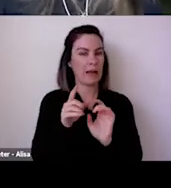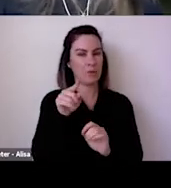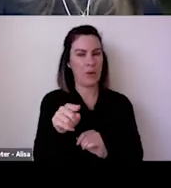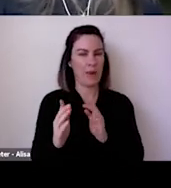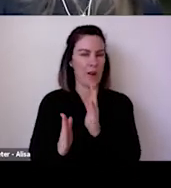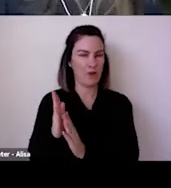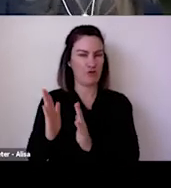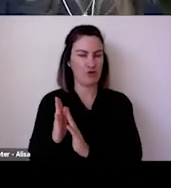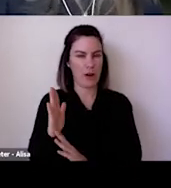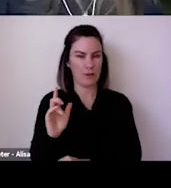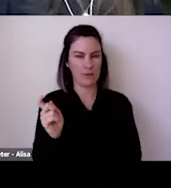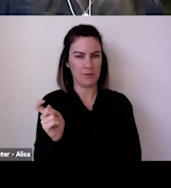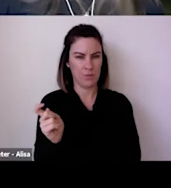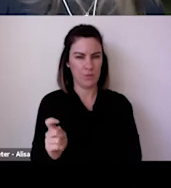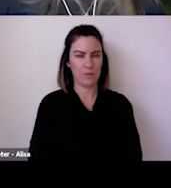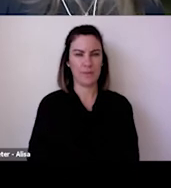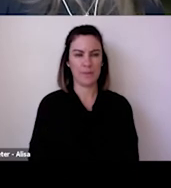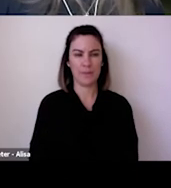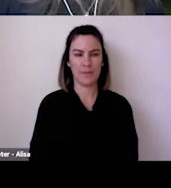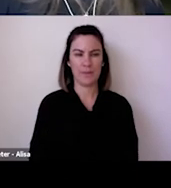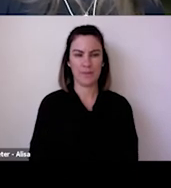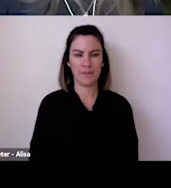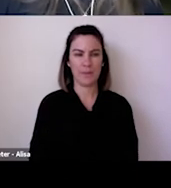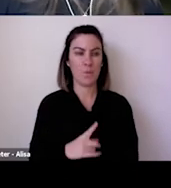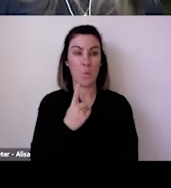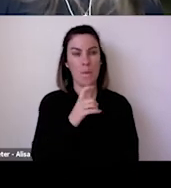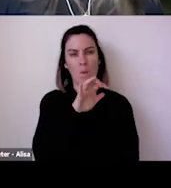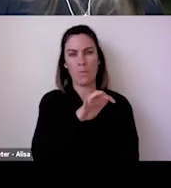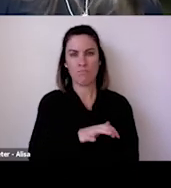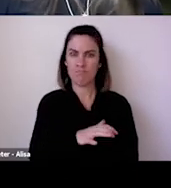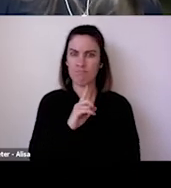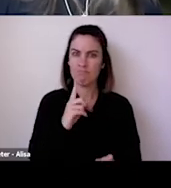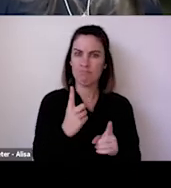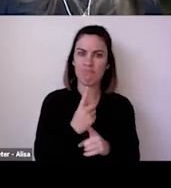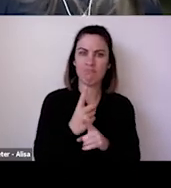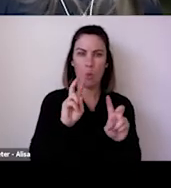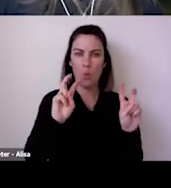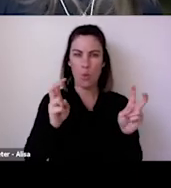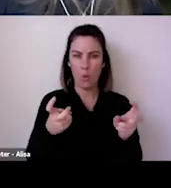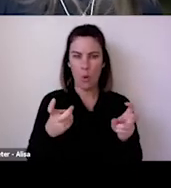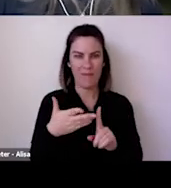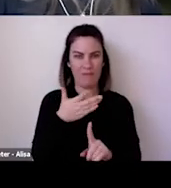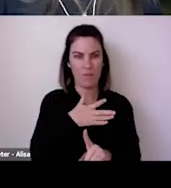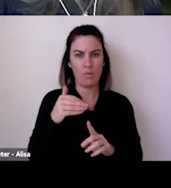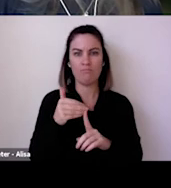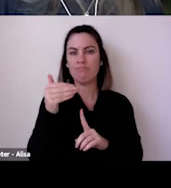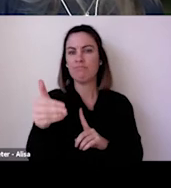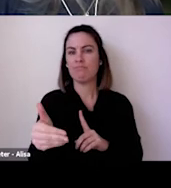them and their concerns and particularly the people who are more cautious that you're speaking